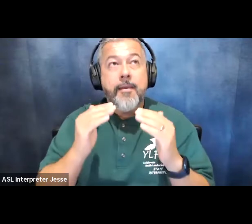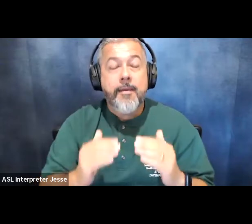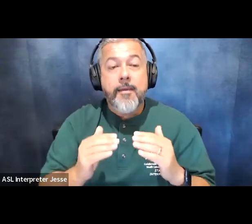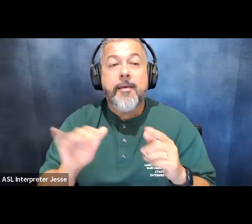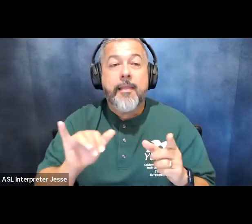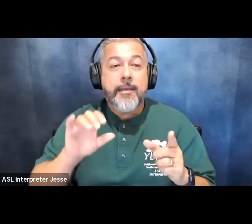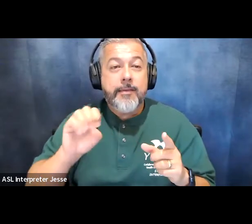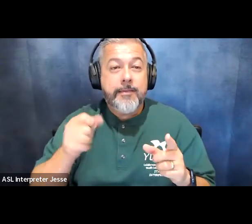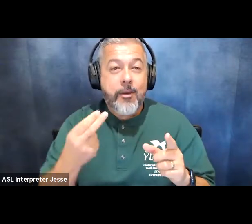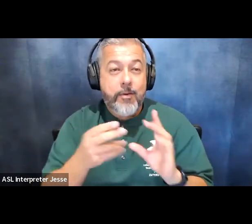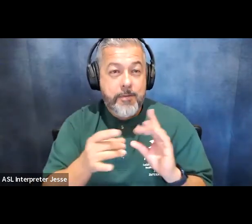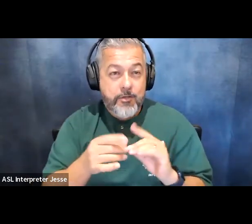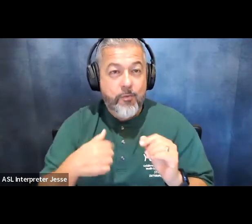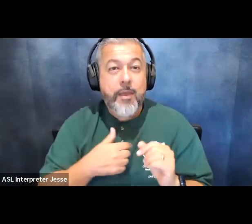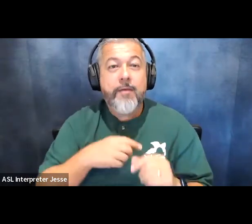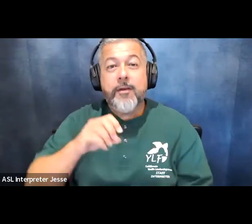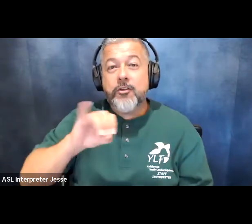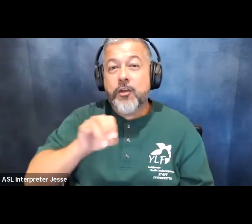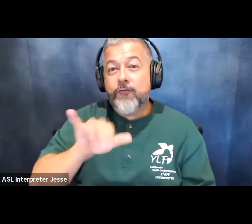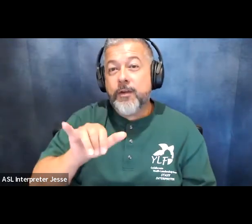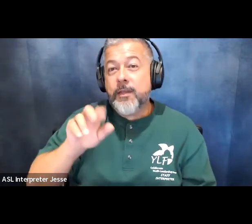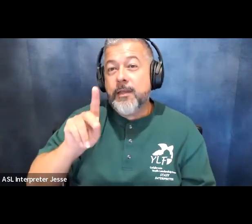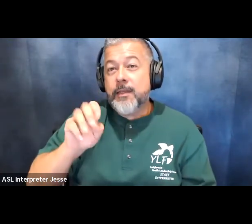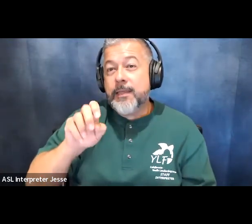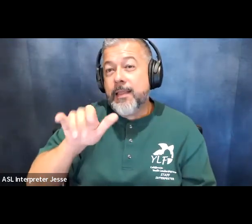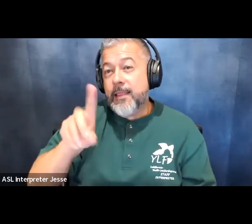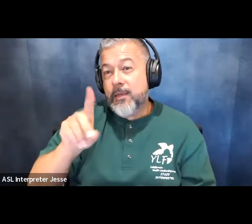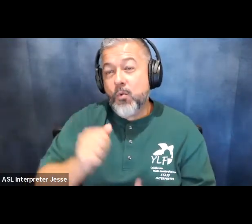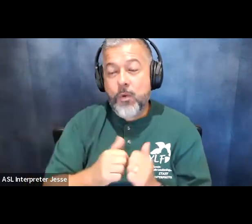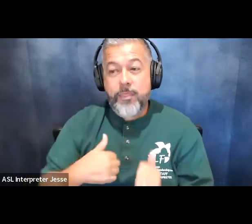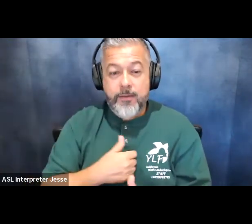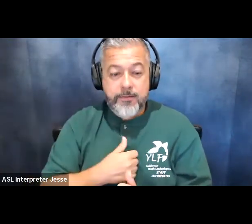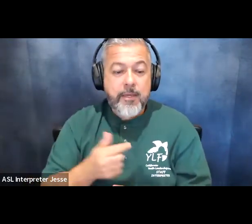we also have jennifer keelan here with us who is going to share her experiences and